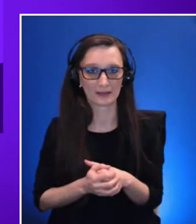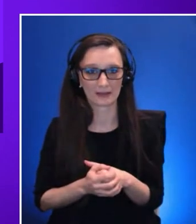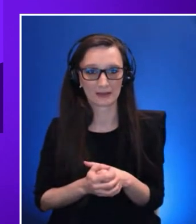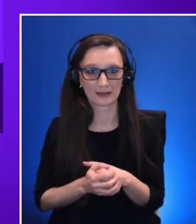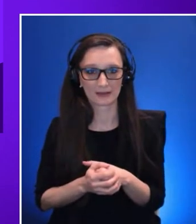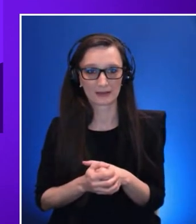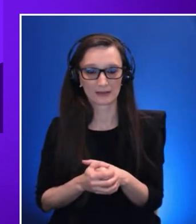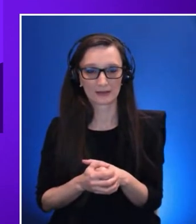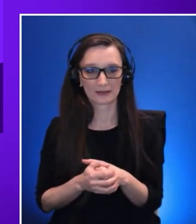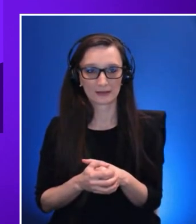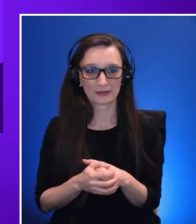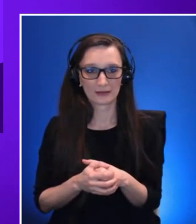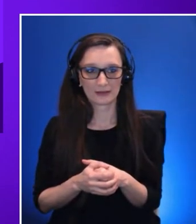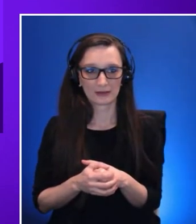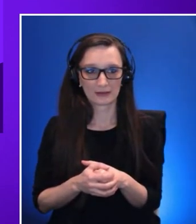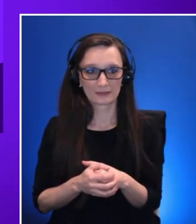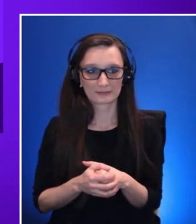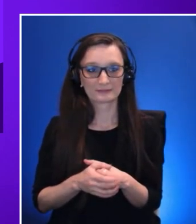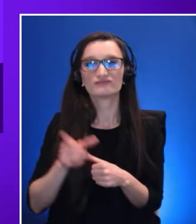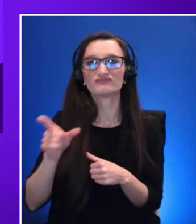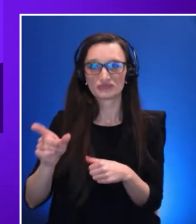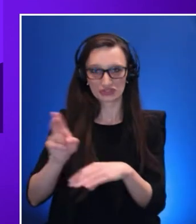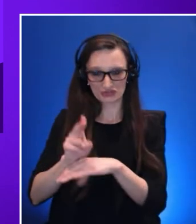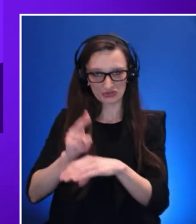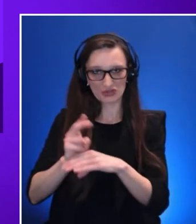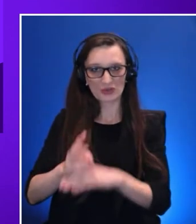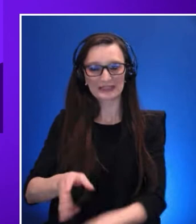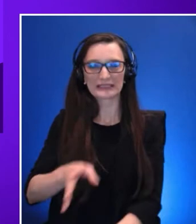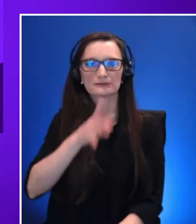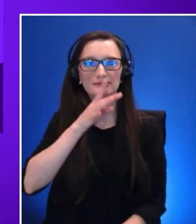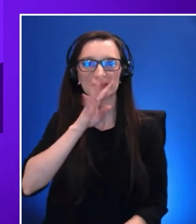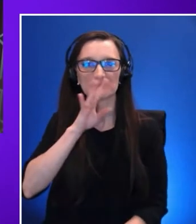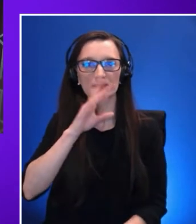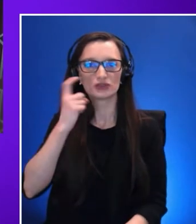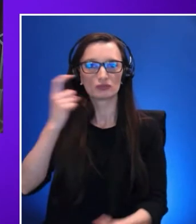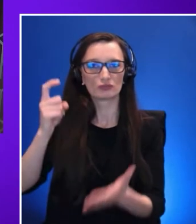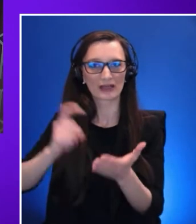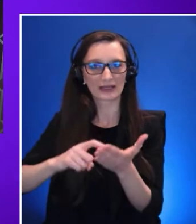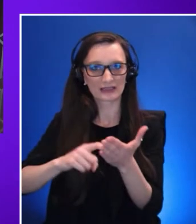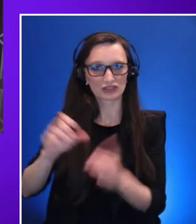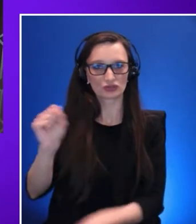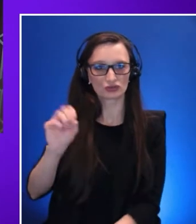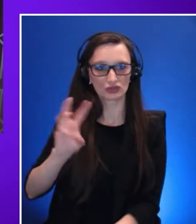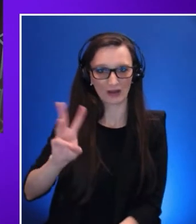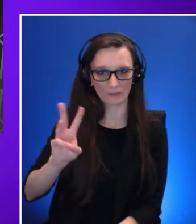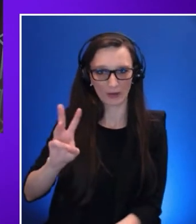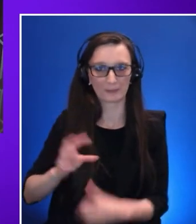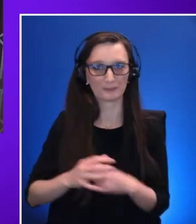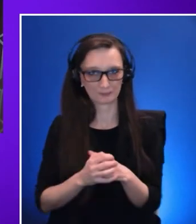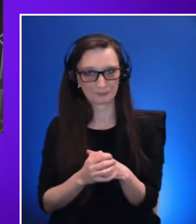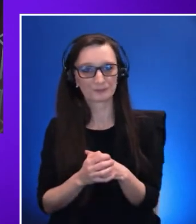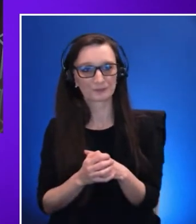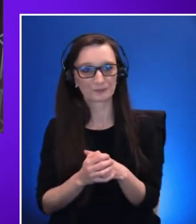speech recognition software for long term segments for life at home. She has a robotic arm